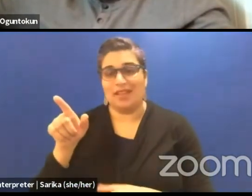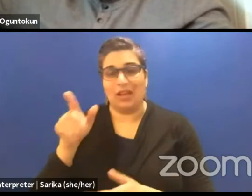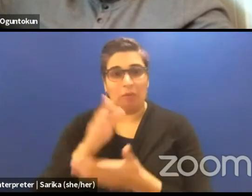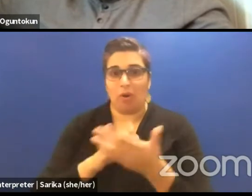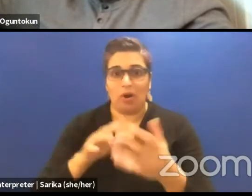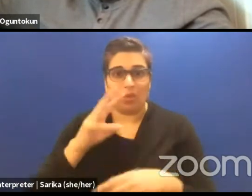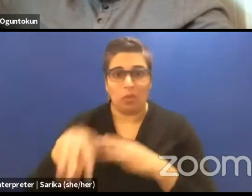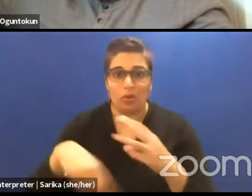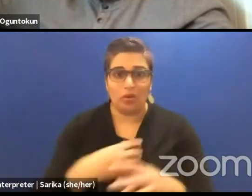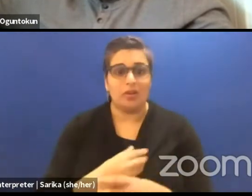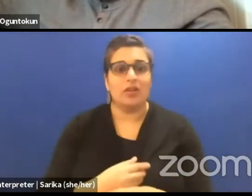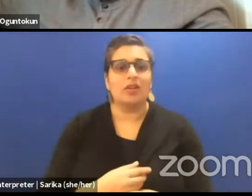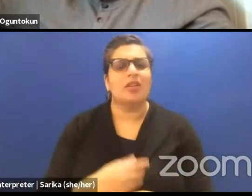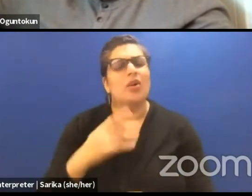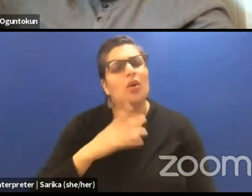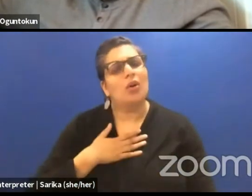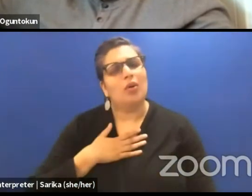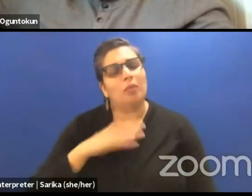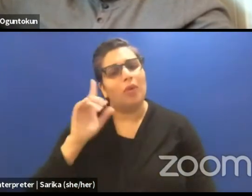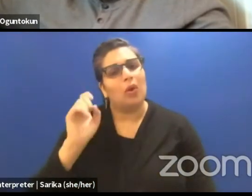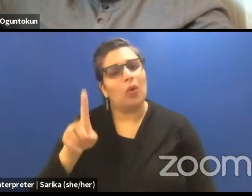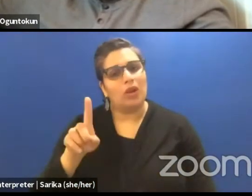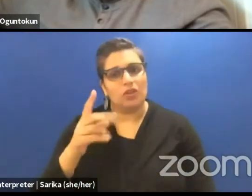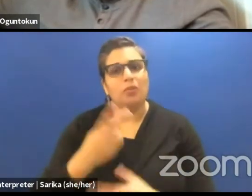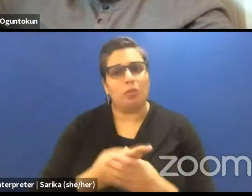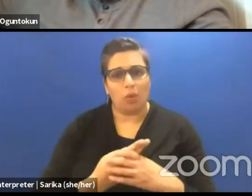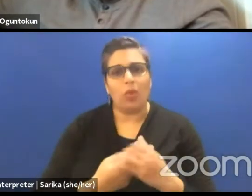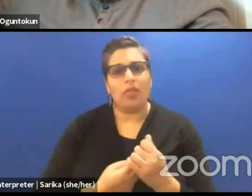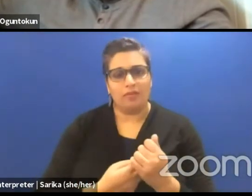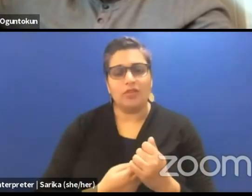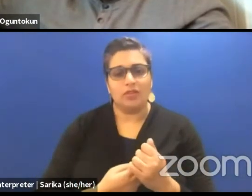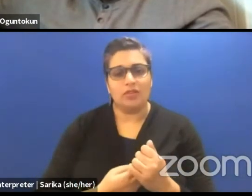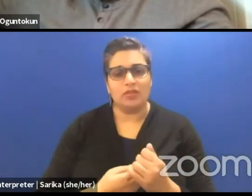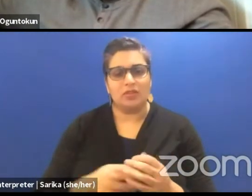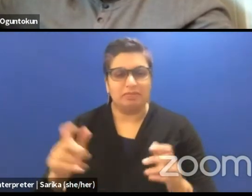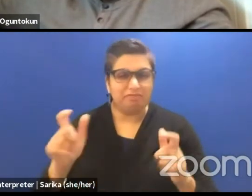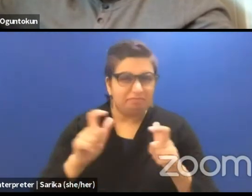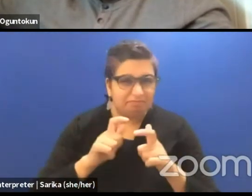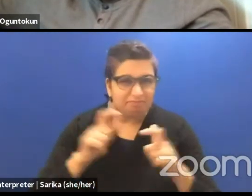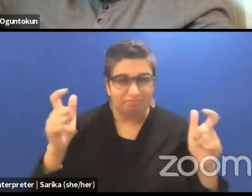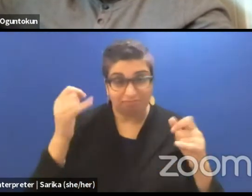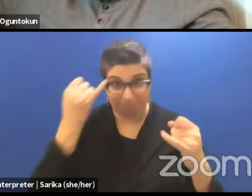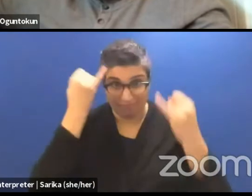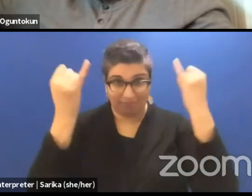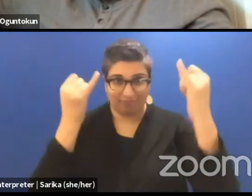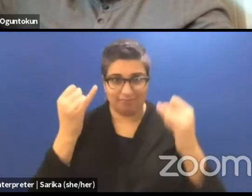My question to both of you then is, what are those big ideas? And by saying big ideas now,